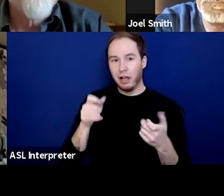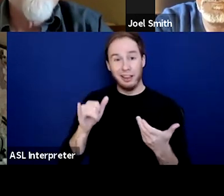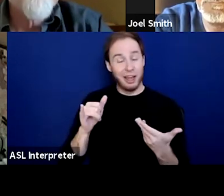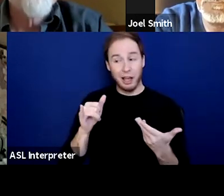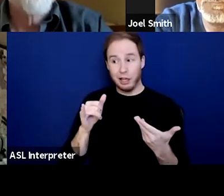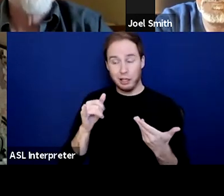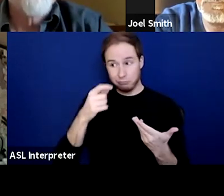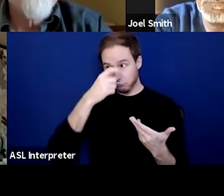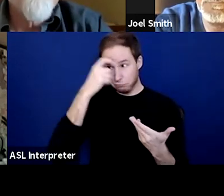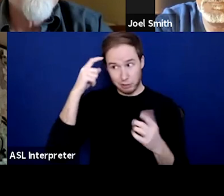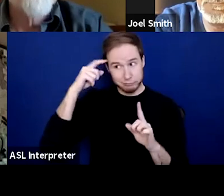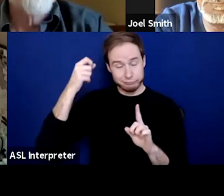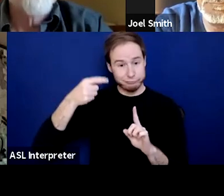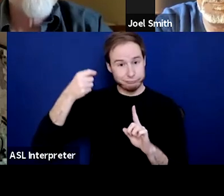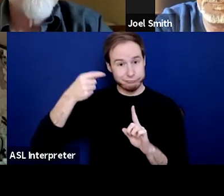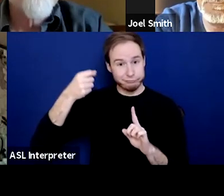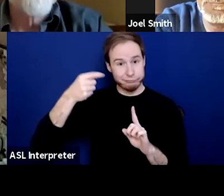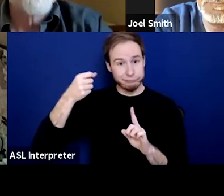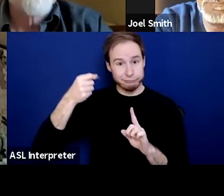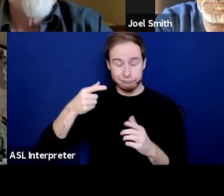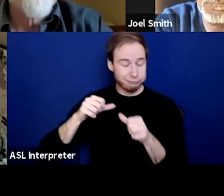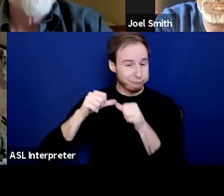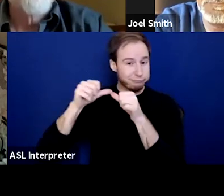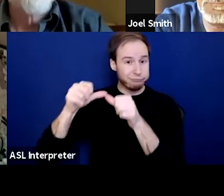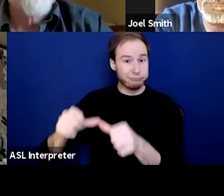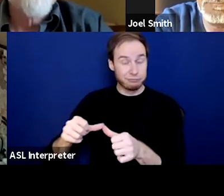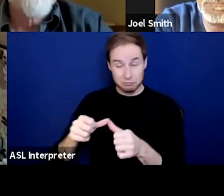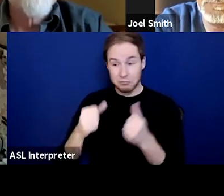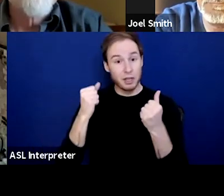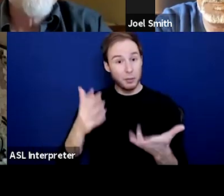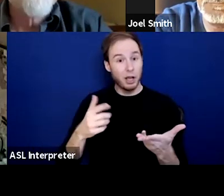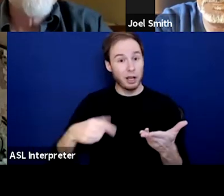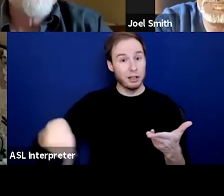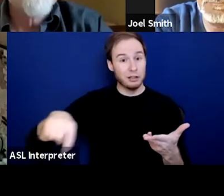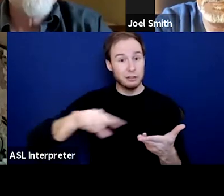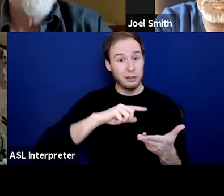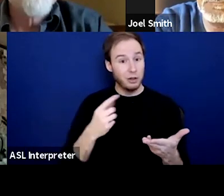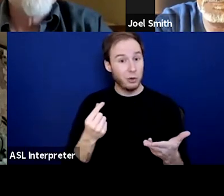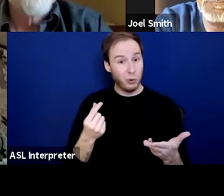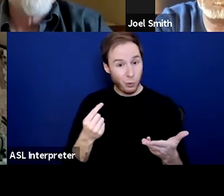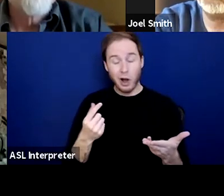that are going to come your way. And I think a lot of us have spent a good portion of our lives,